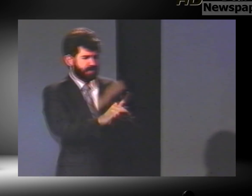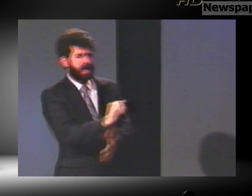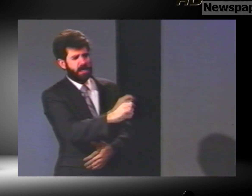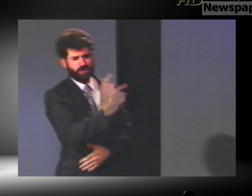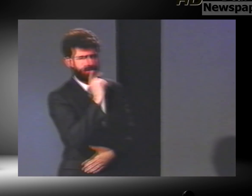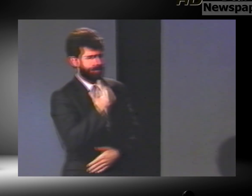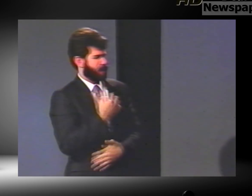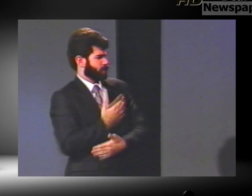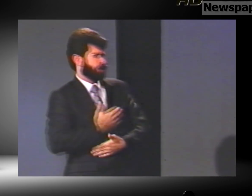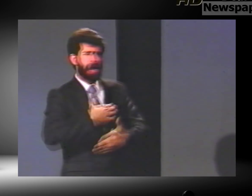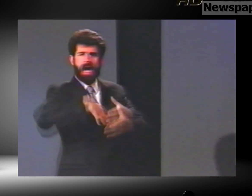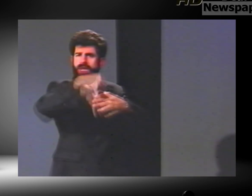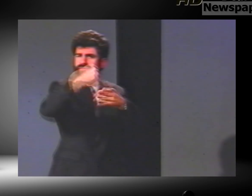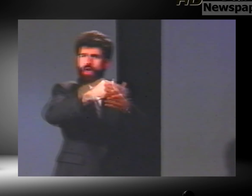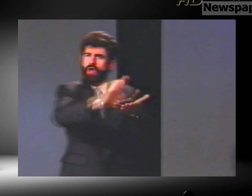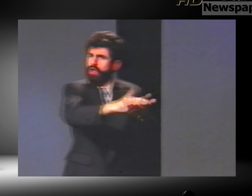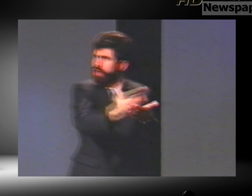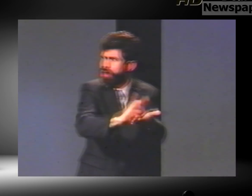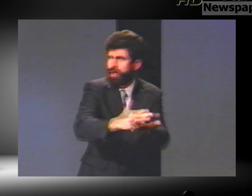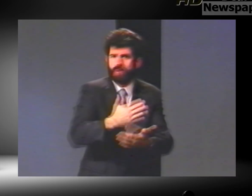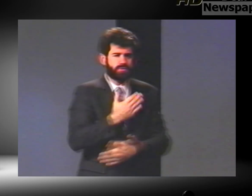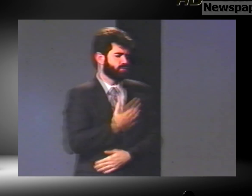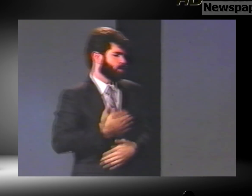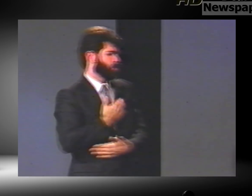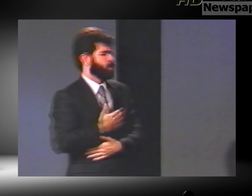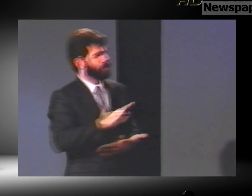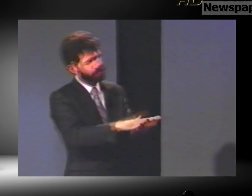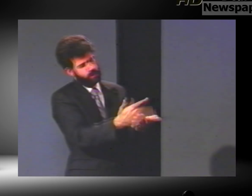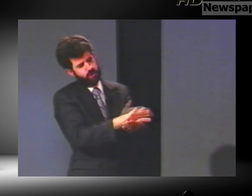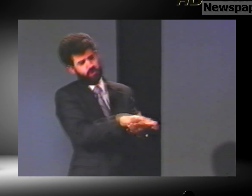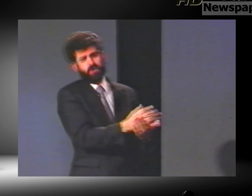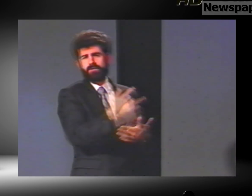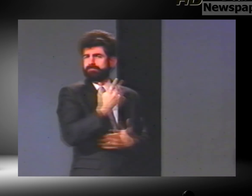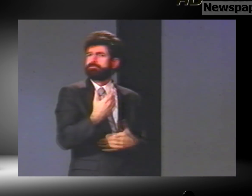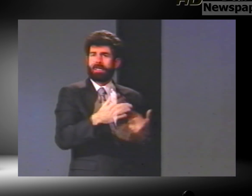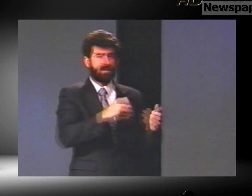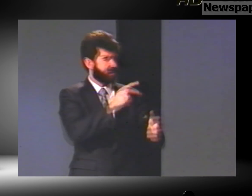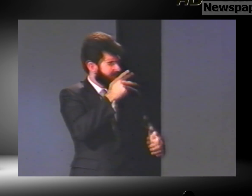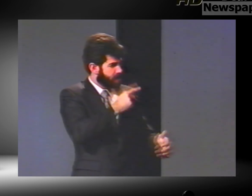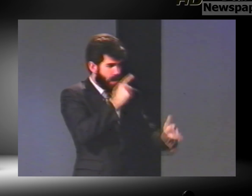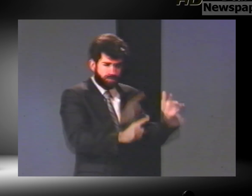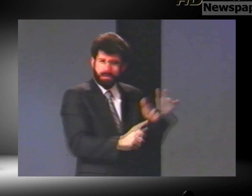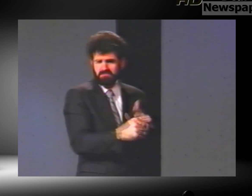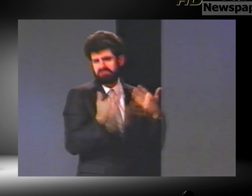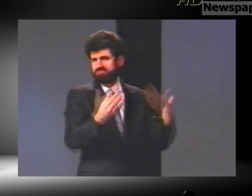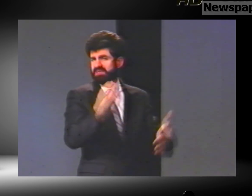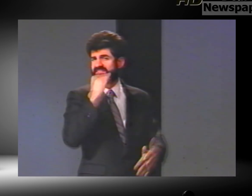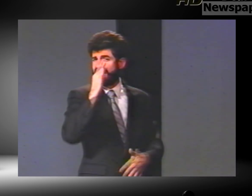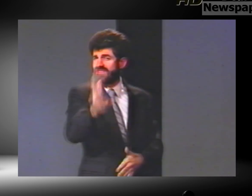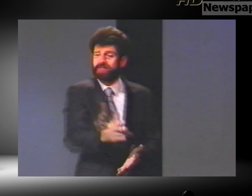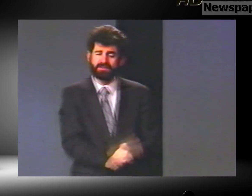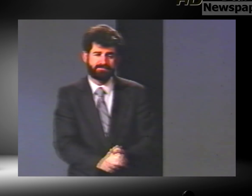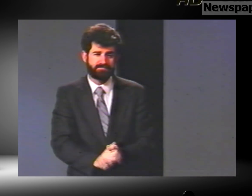The husband enjoyed the meal anyway after I didn't show up.